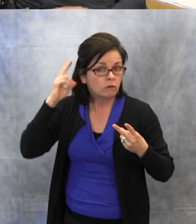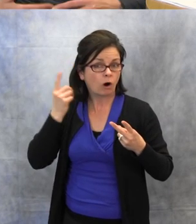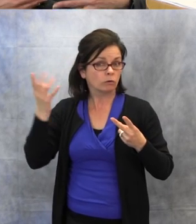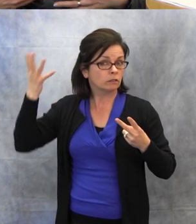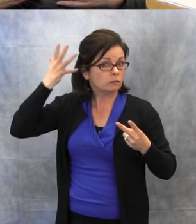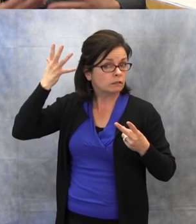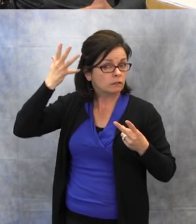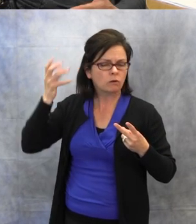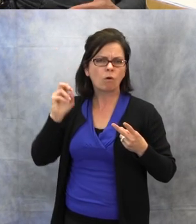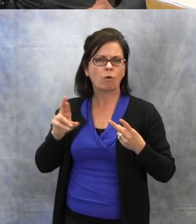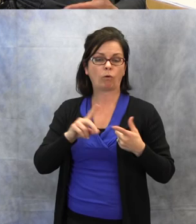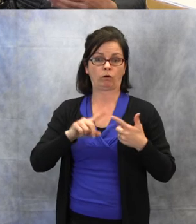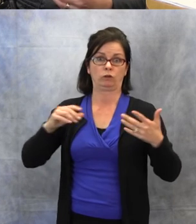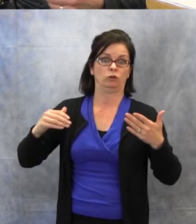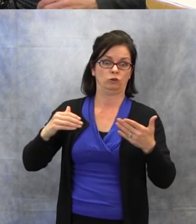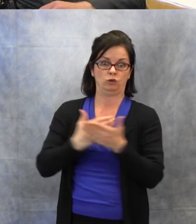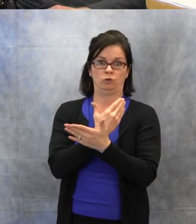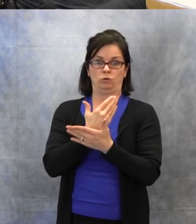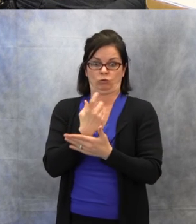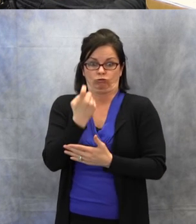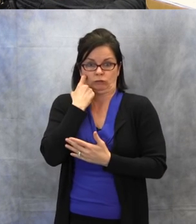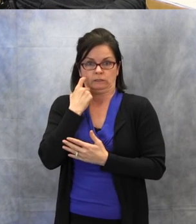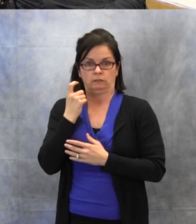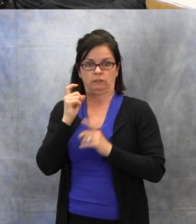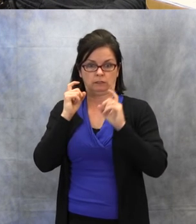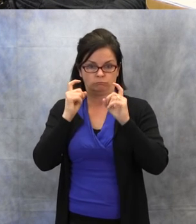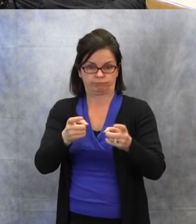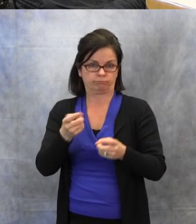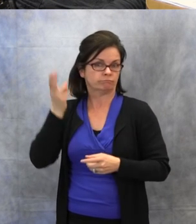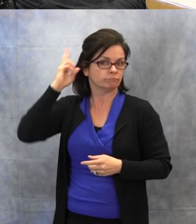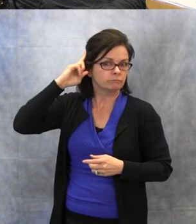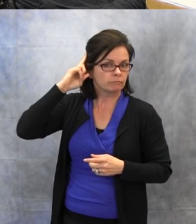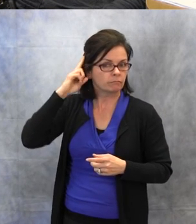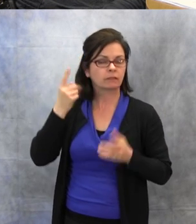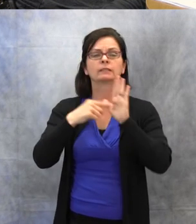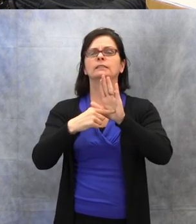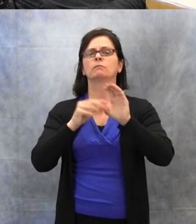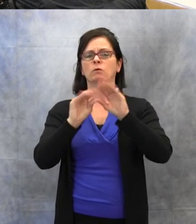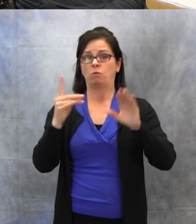Are they new to just getting a cochlear implant? I had a student just a couple weeks ago,